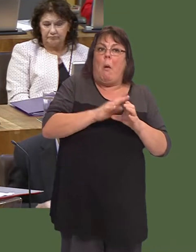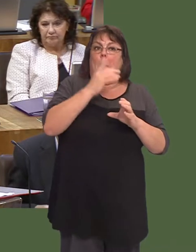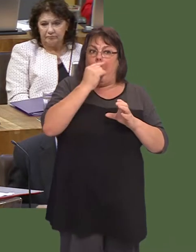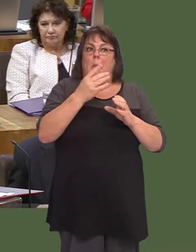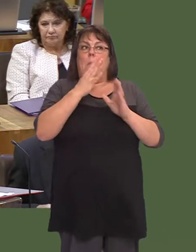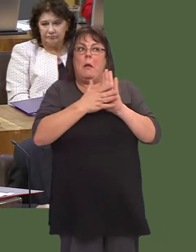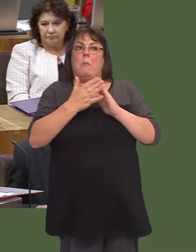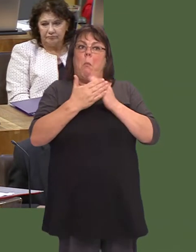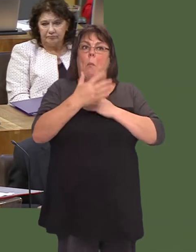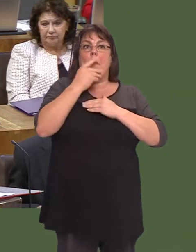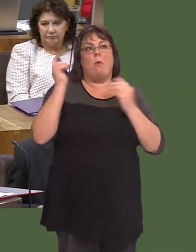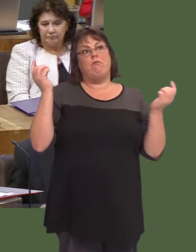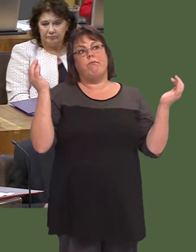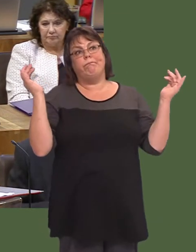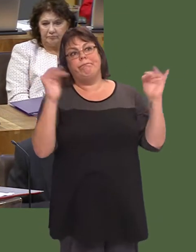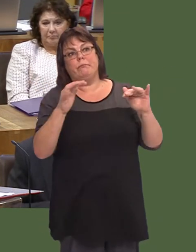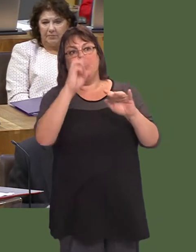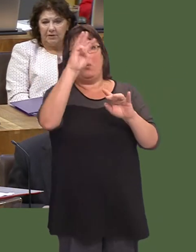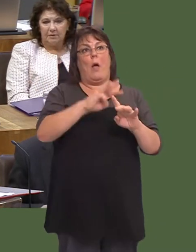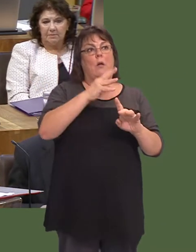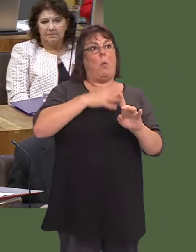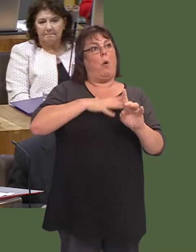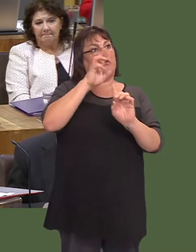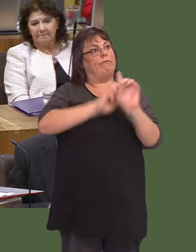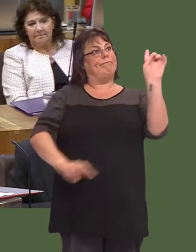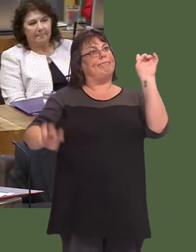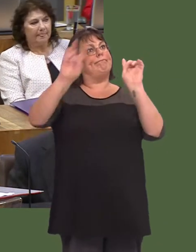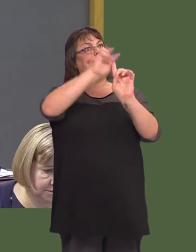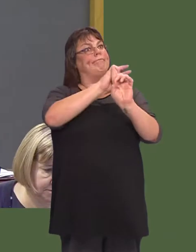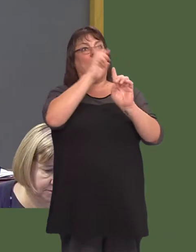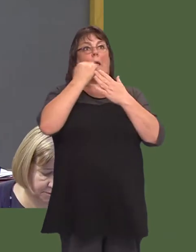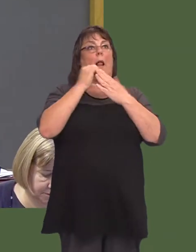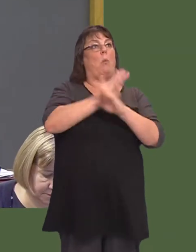in my view, is much broader, and thatís of course the way weíd want it to be.